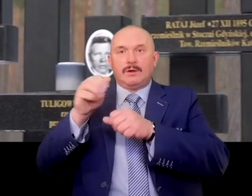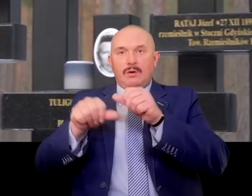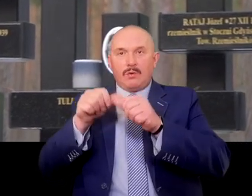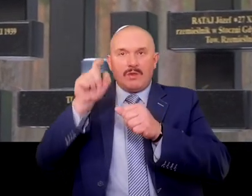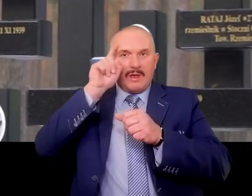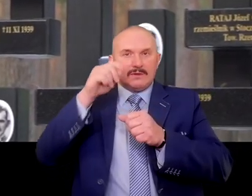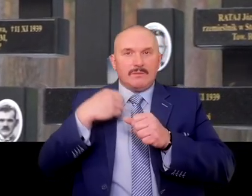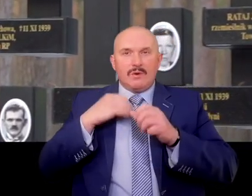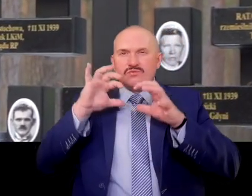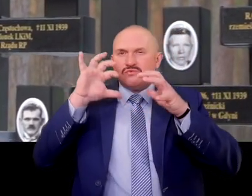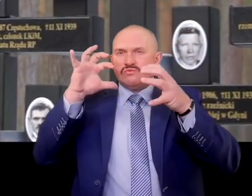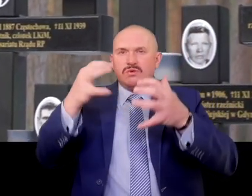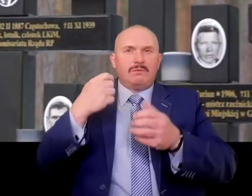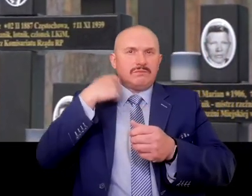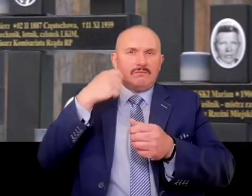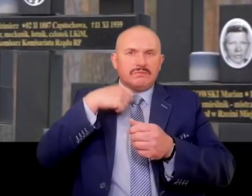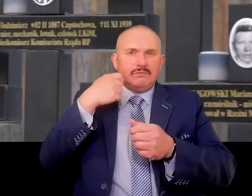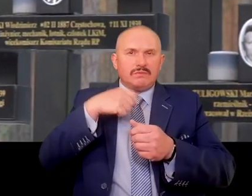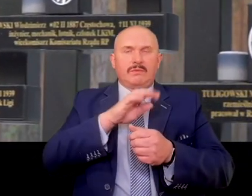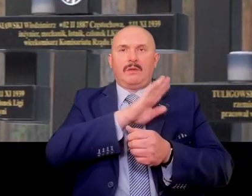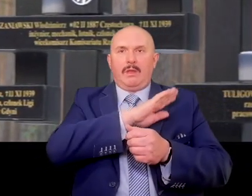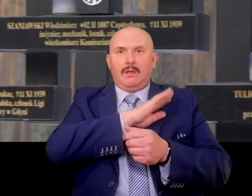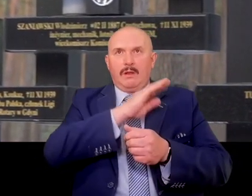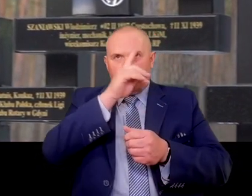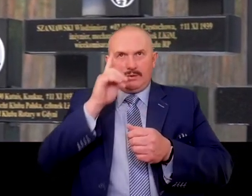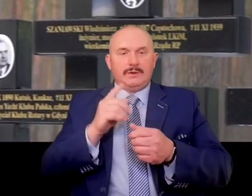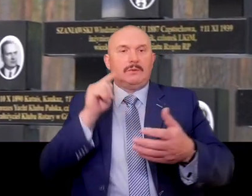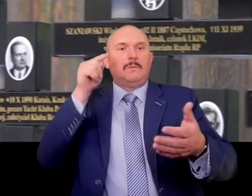committed mass murders. What was the reason to be sent to Piasnica?